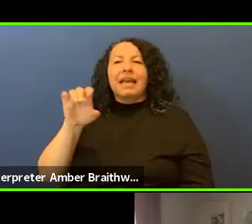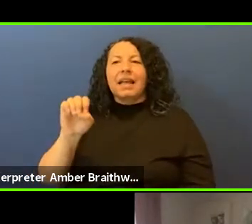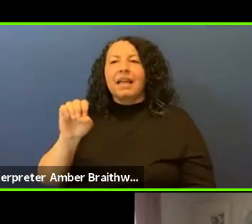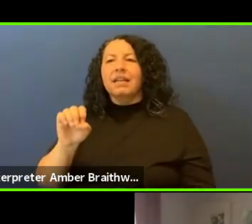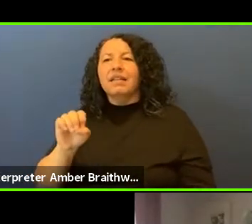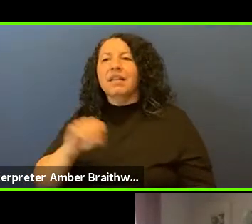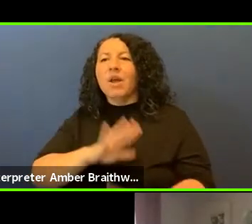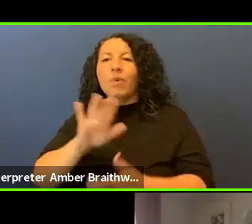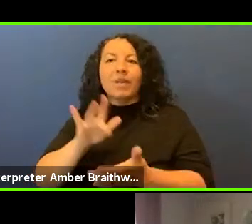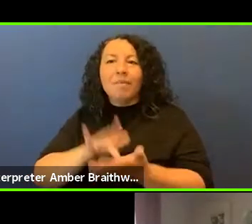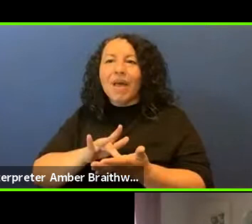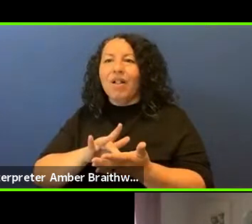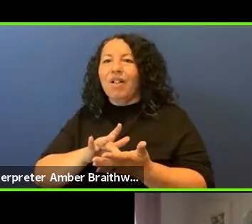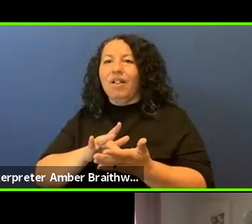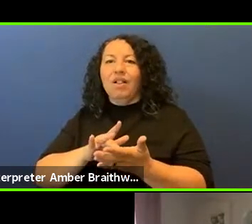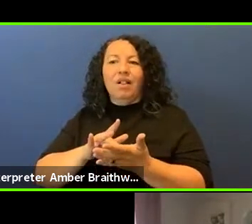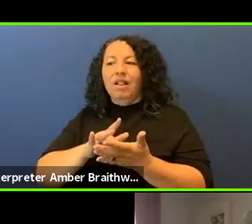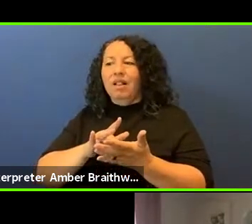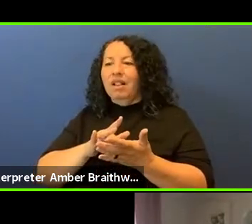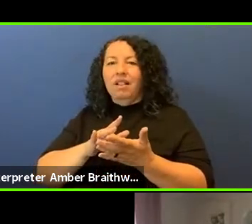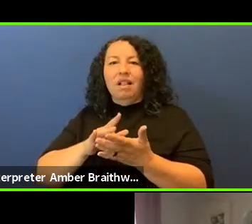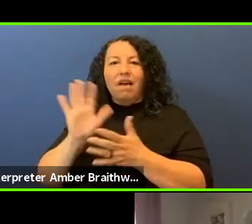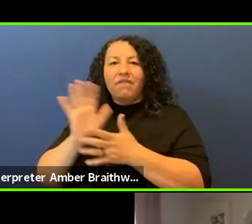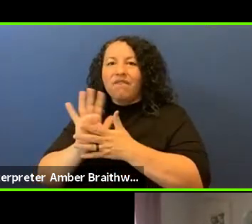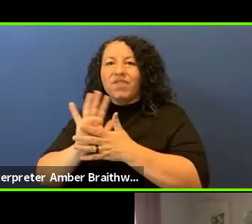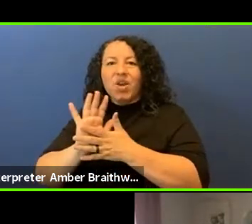a video that went viral. But no major news